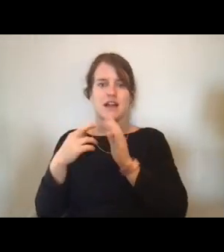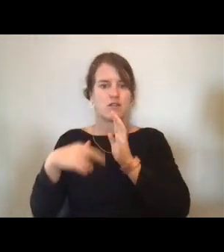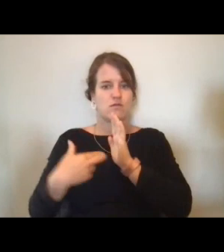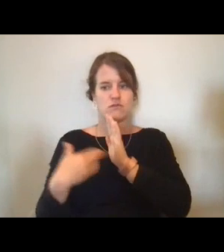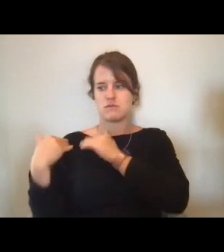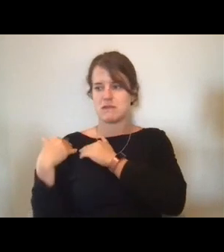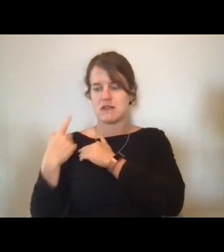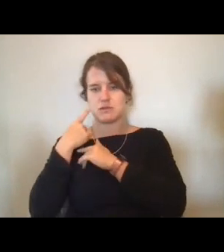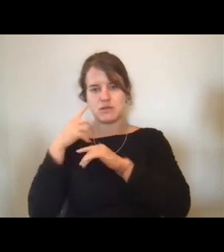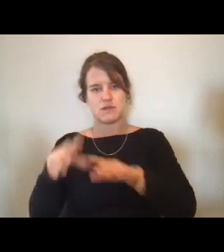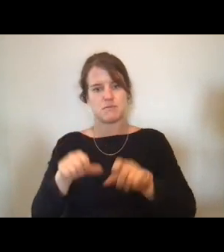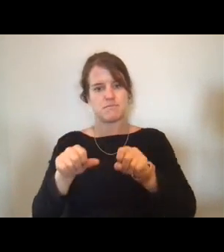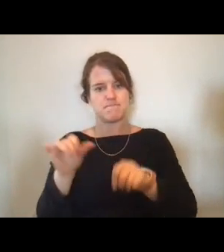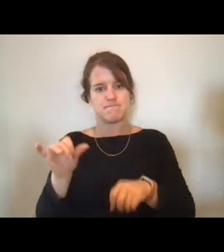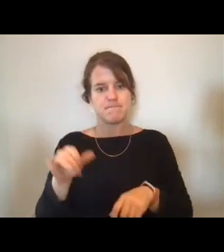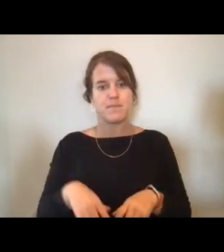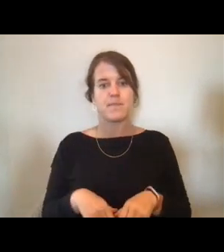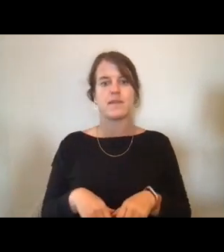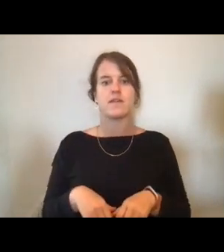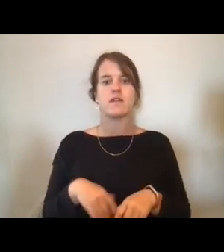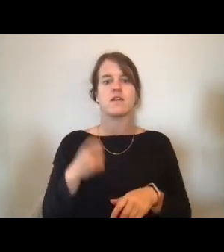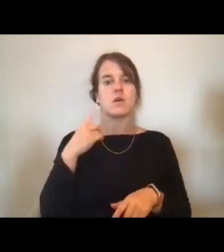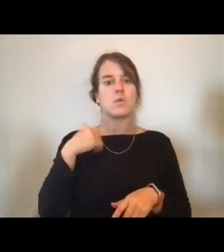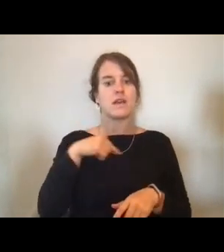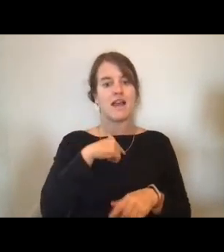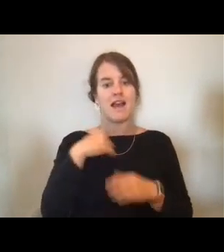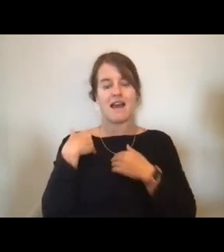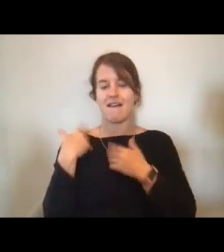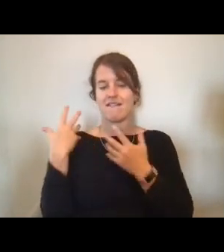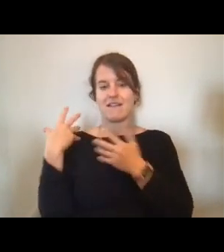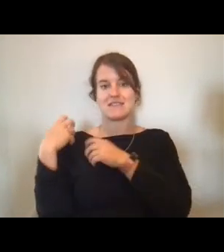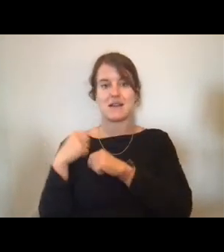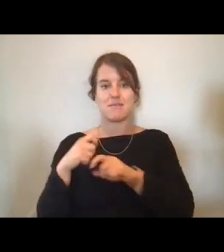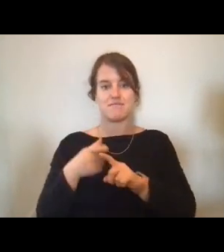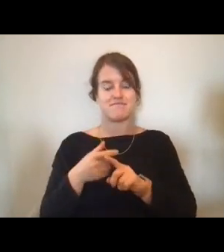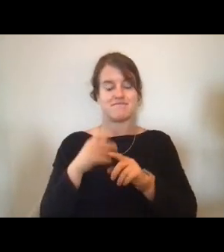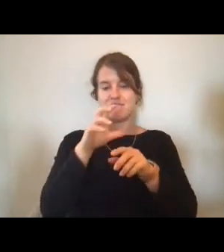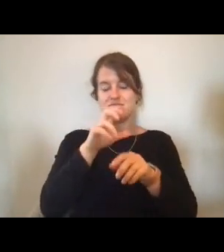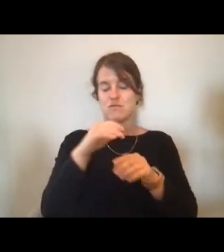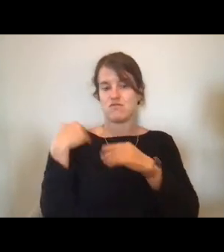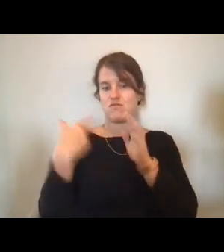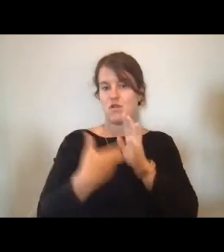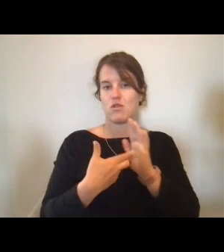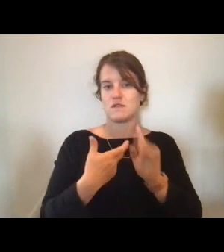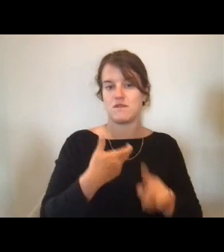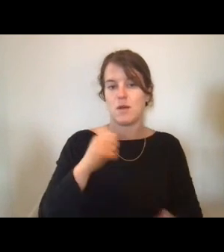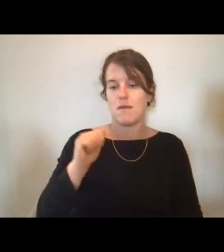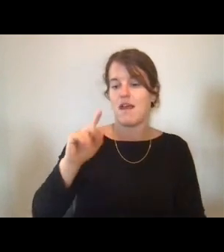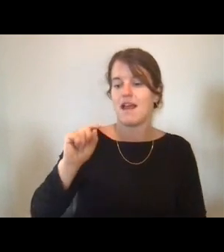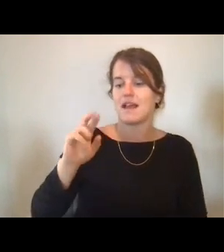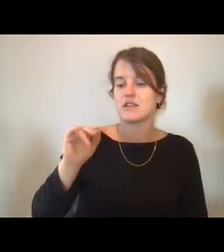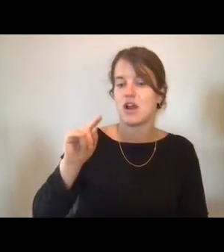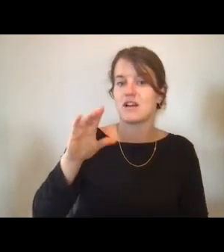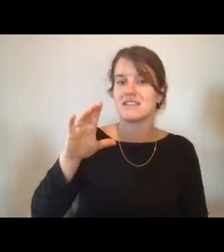We have assignments from Antarctica. This is a picture of a weather balloon being released